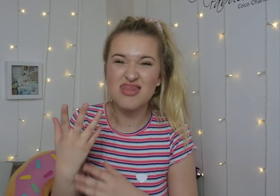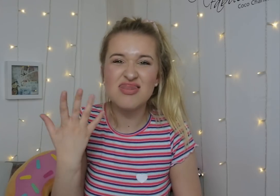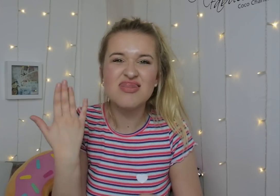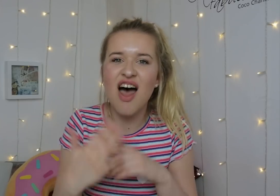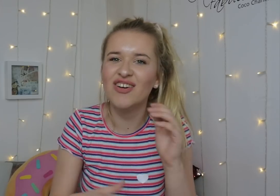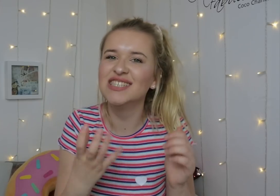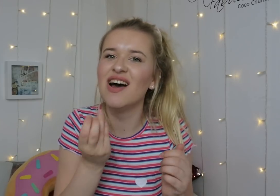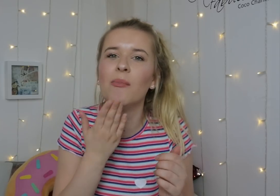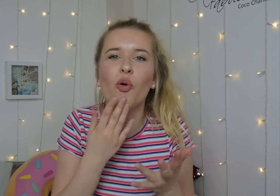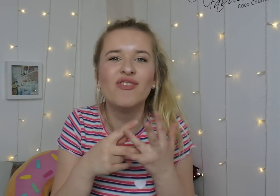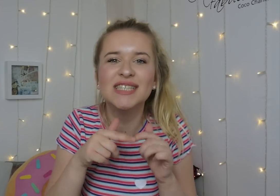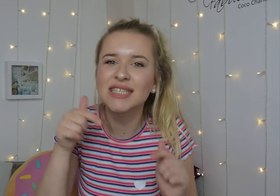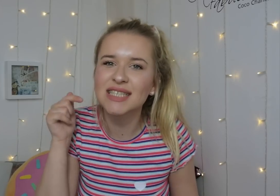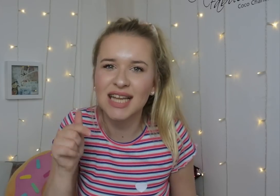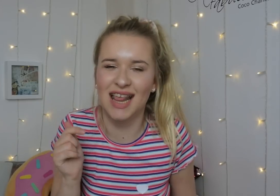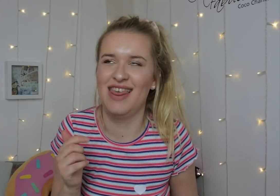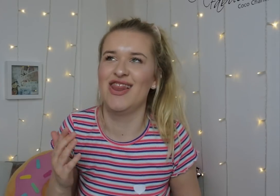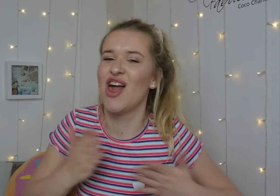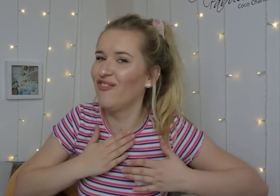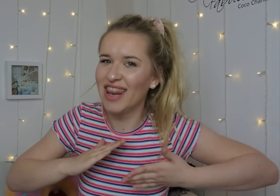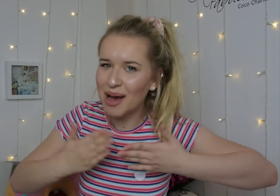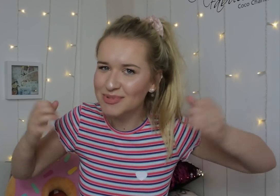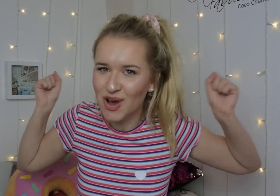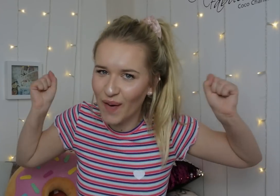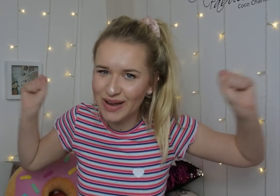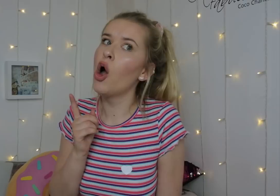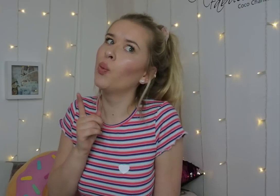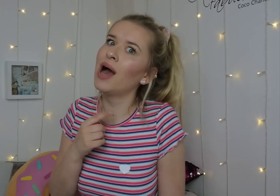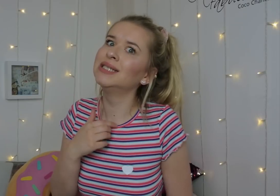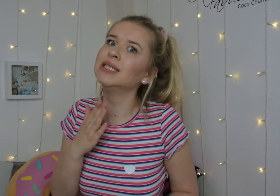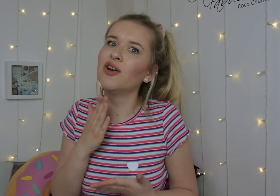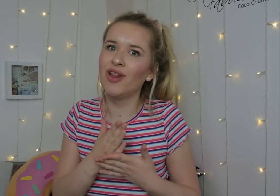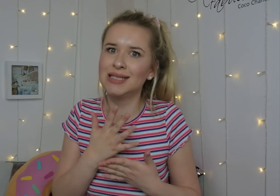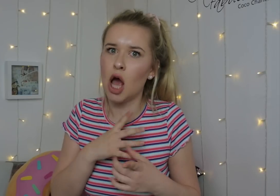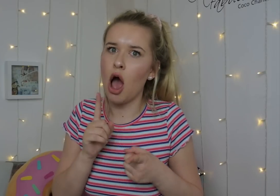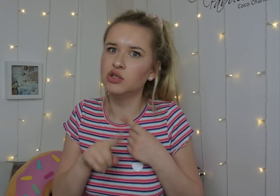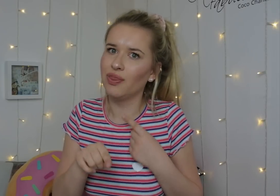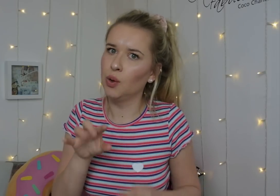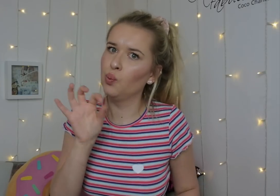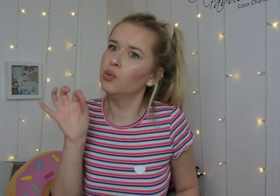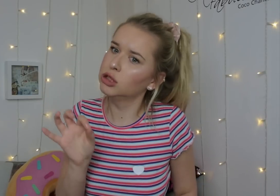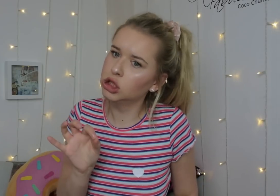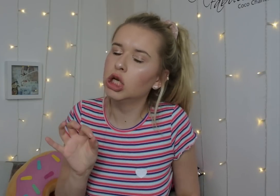and I never get bored of it. I just love it! I definitely need to answer this question.